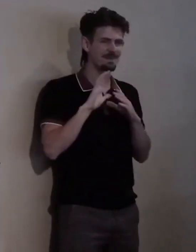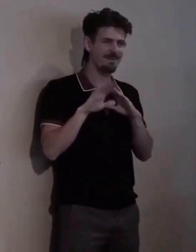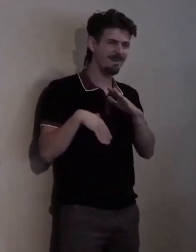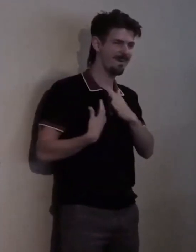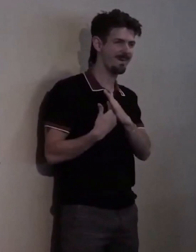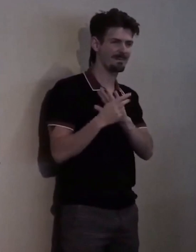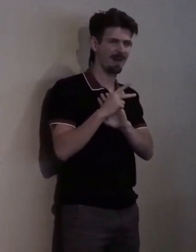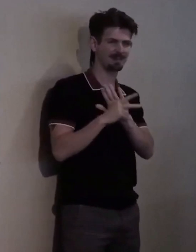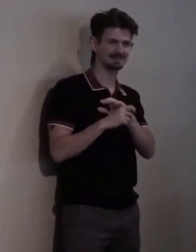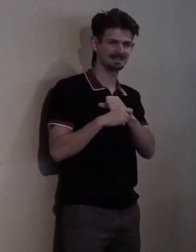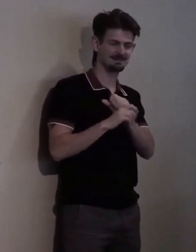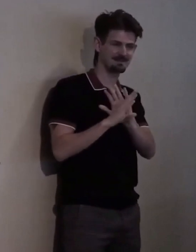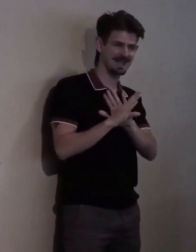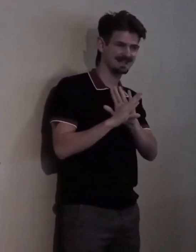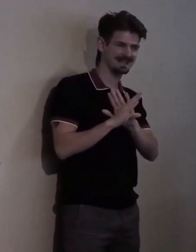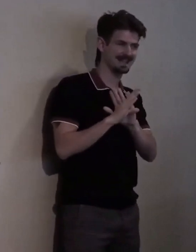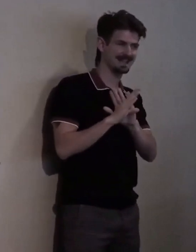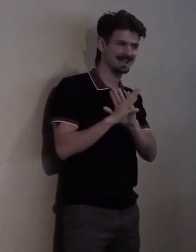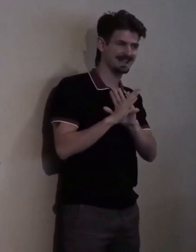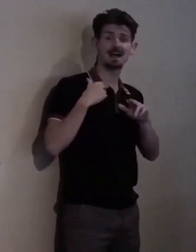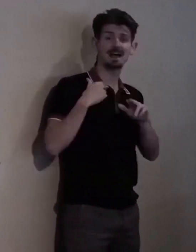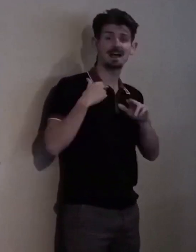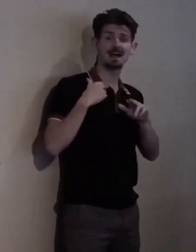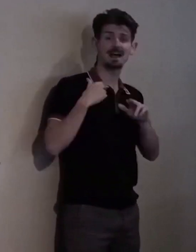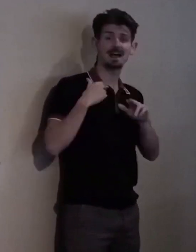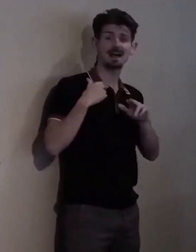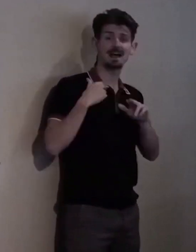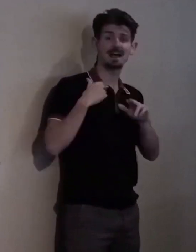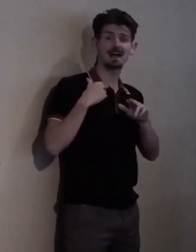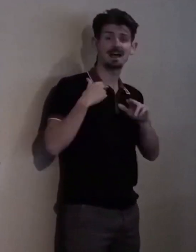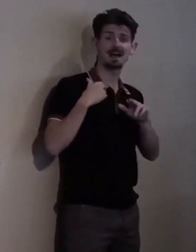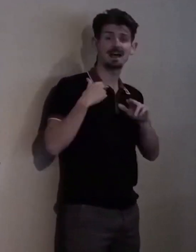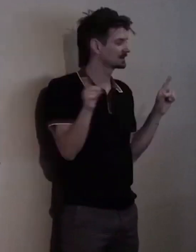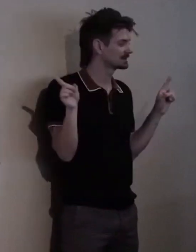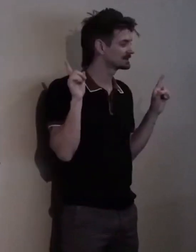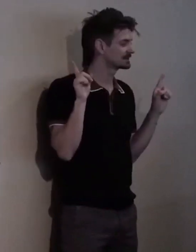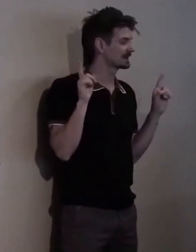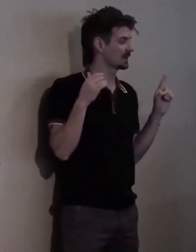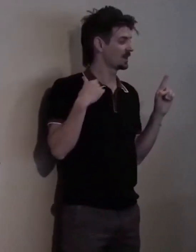We have seats on multiple boards, have our Josh Winckler in the governor's office